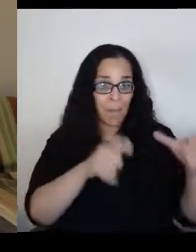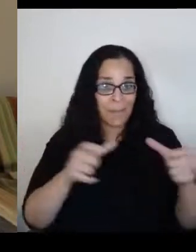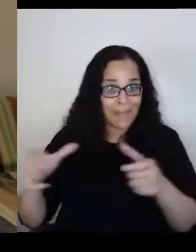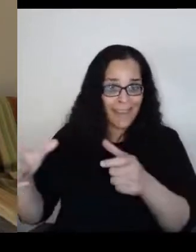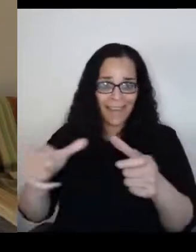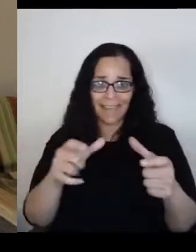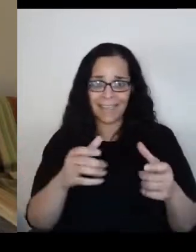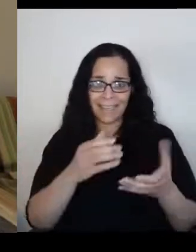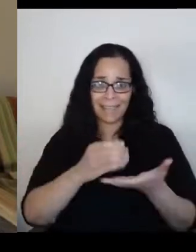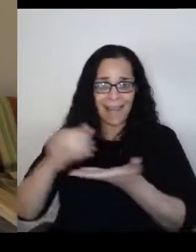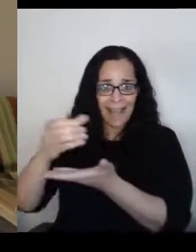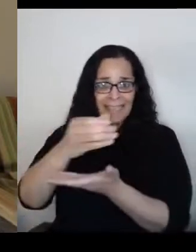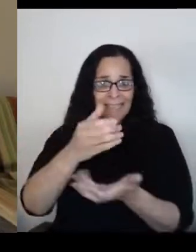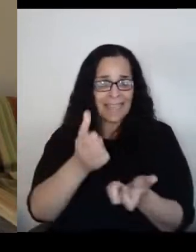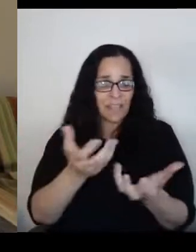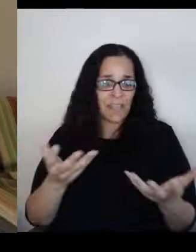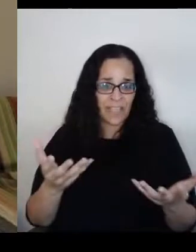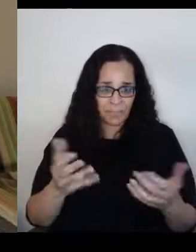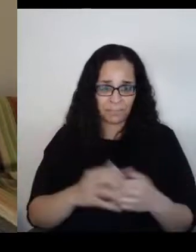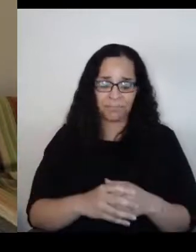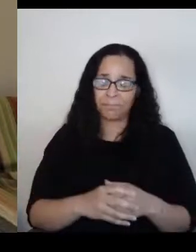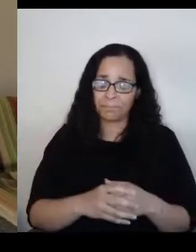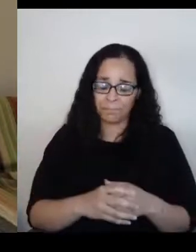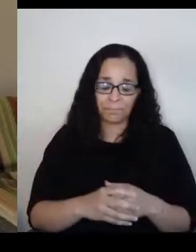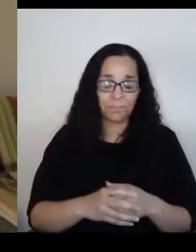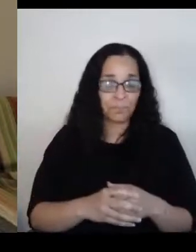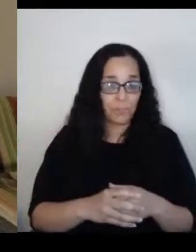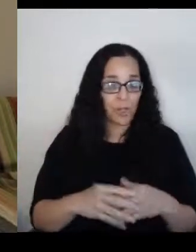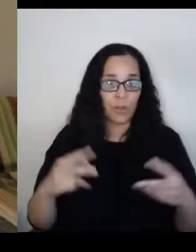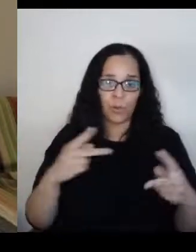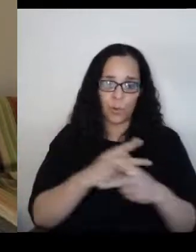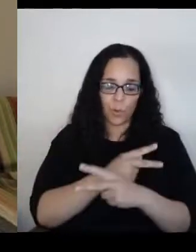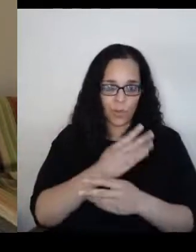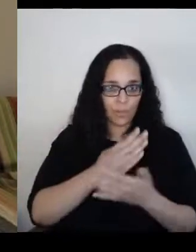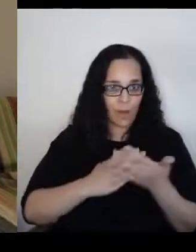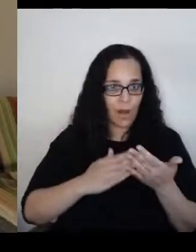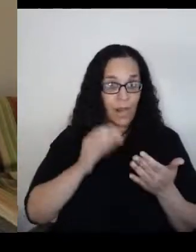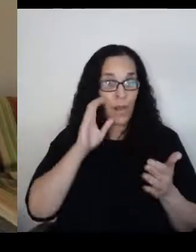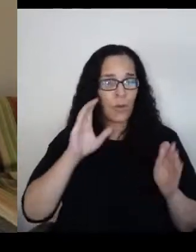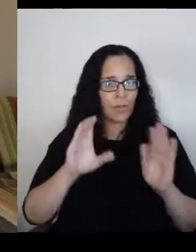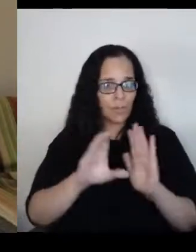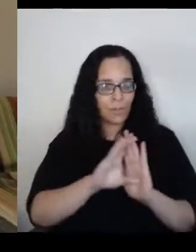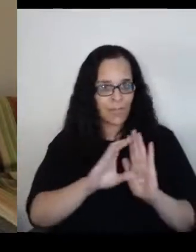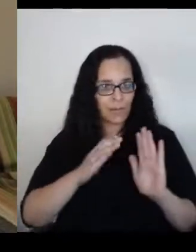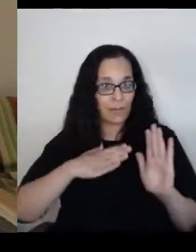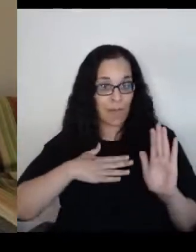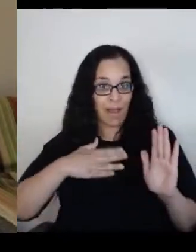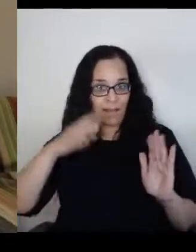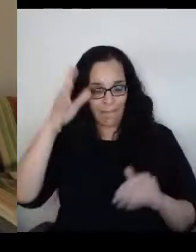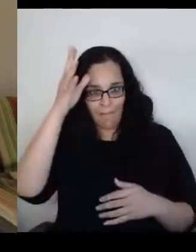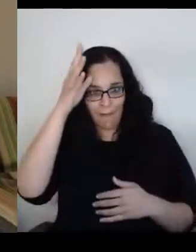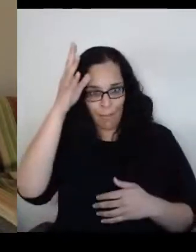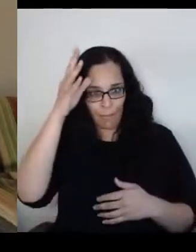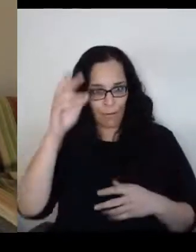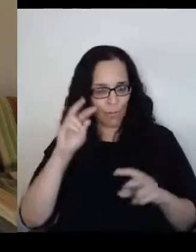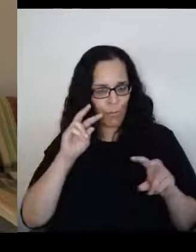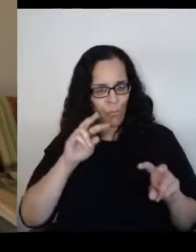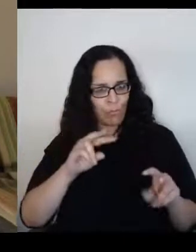But the worst part for me was seeing a photo of my father that had been taken down,